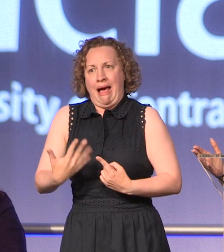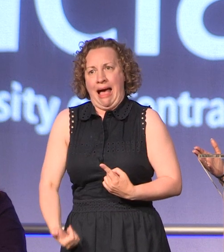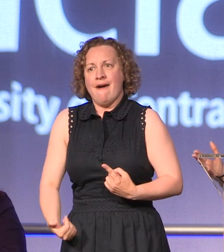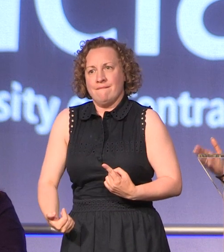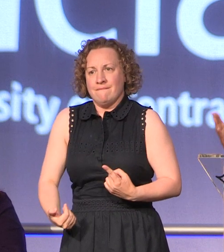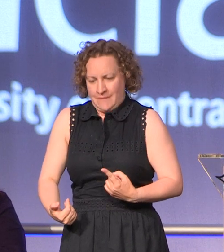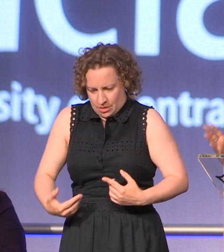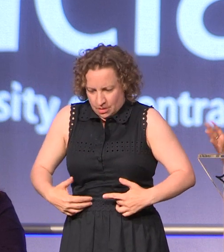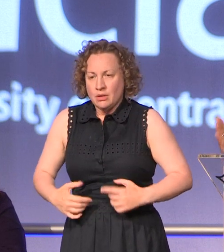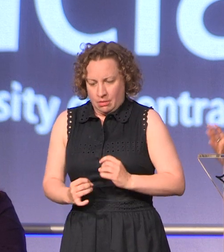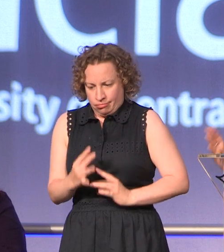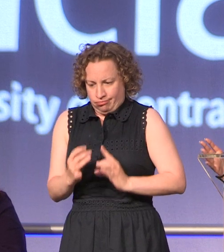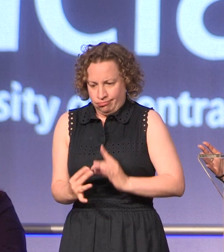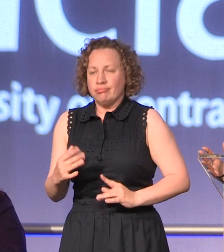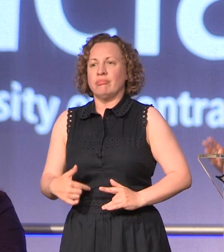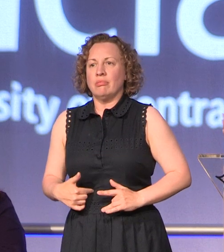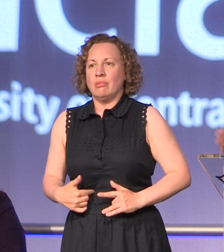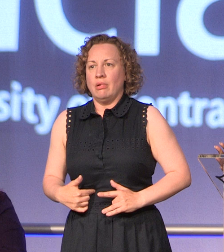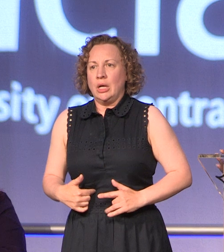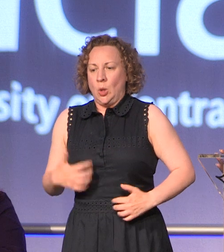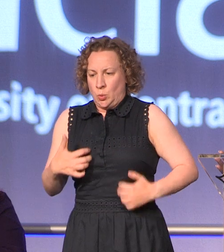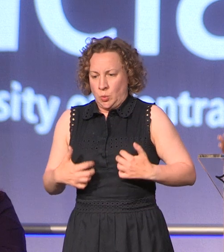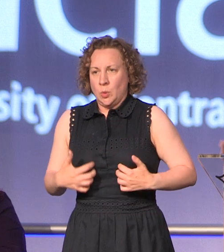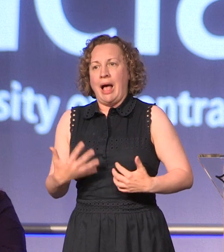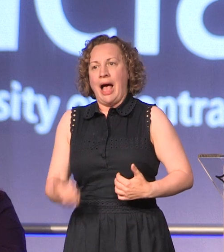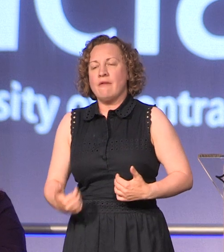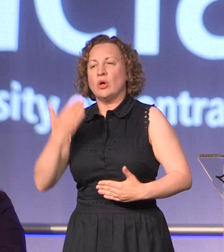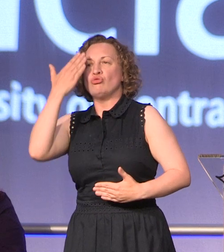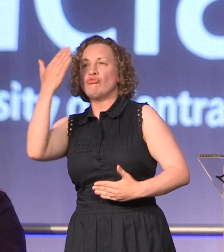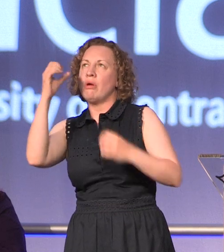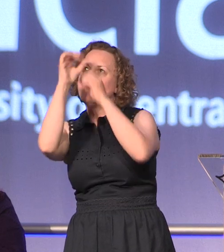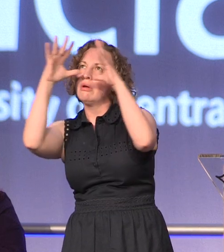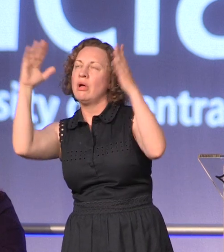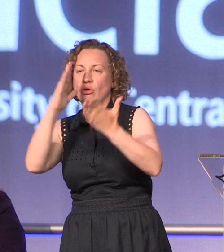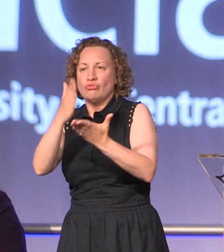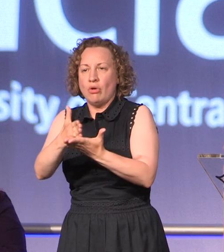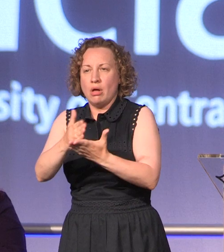So never ever doubt yourself trust your dreams, trust your instincts and a friend